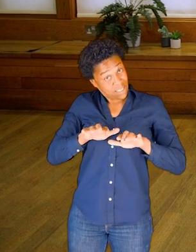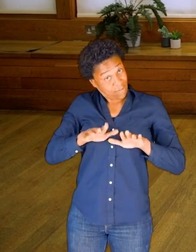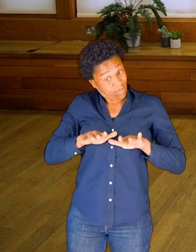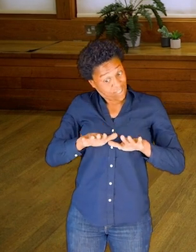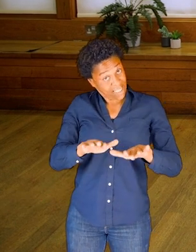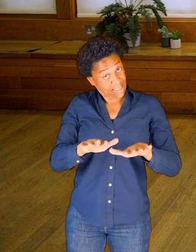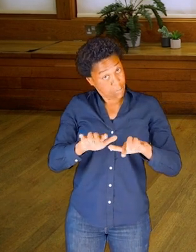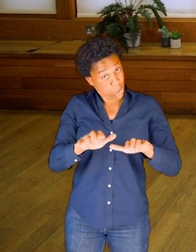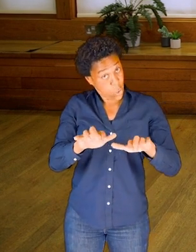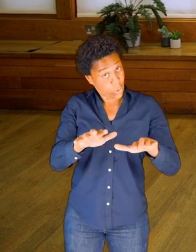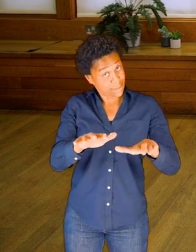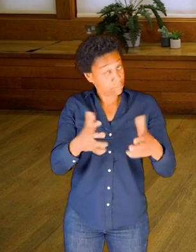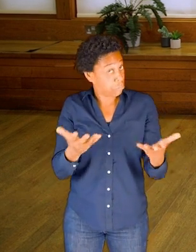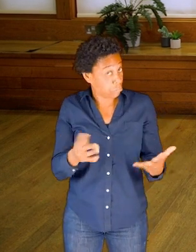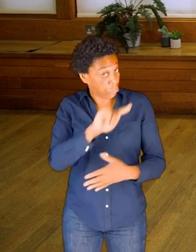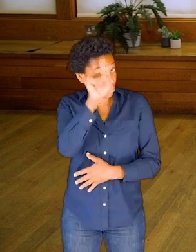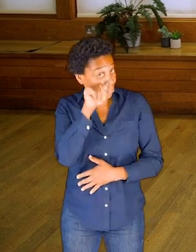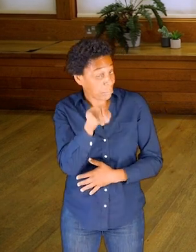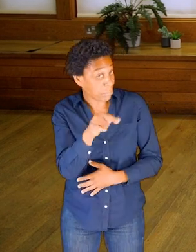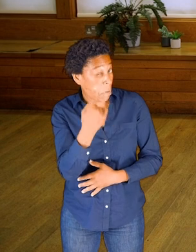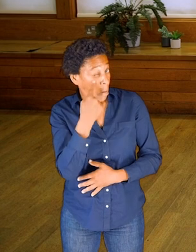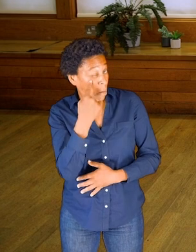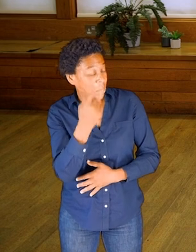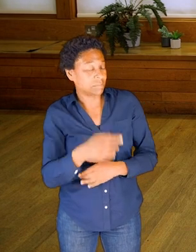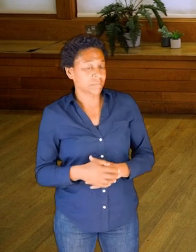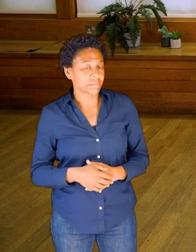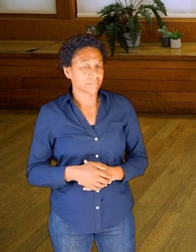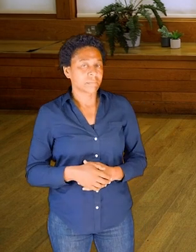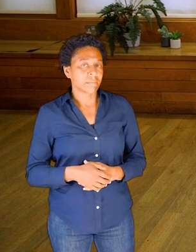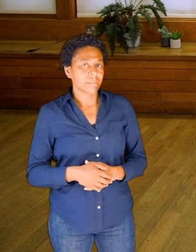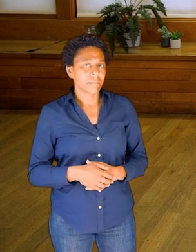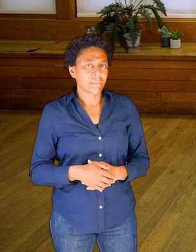through my toes... or my ribs?